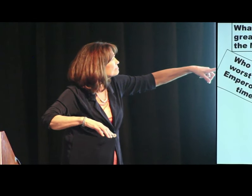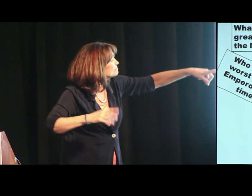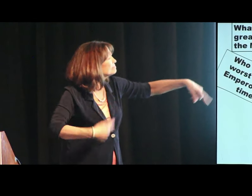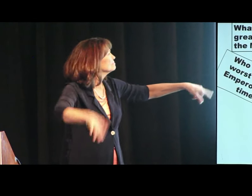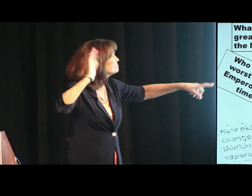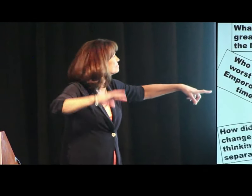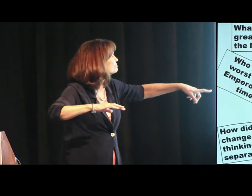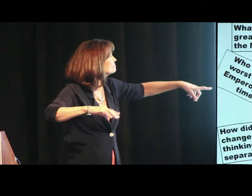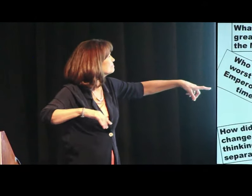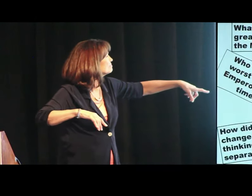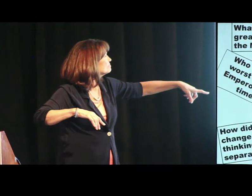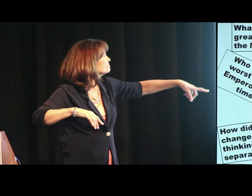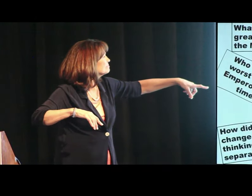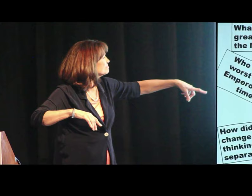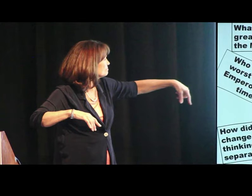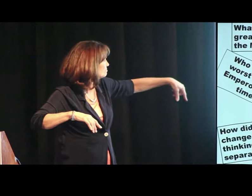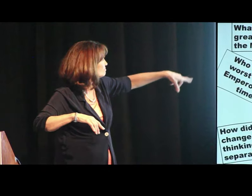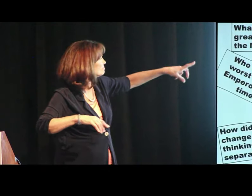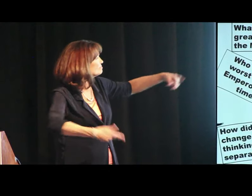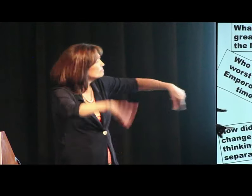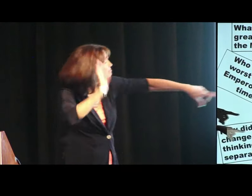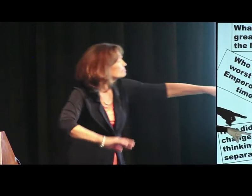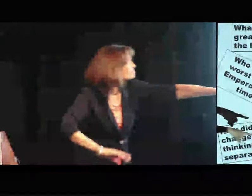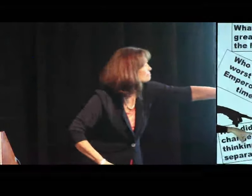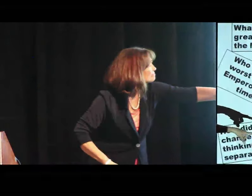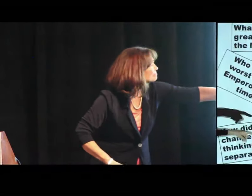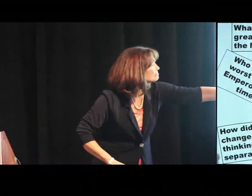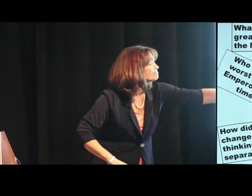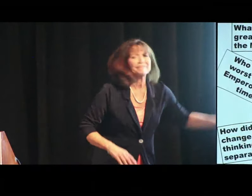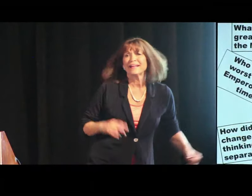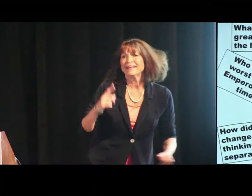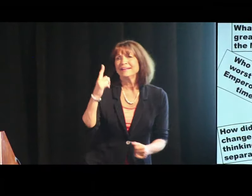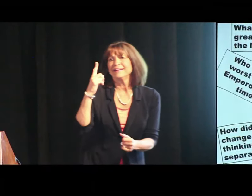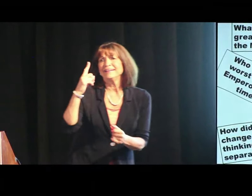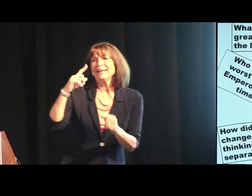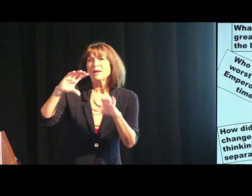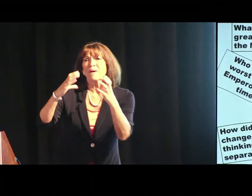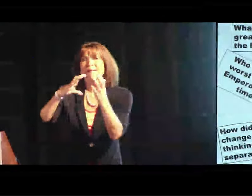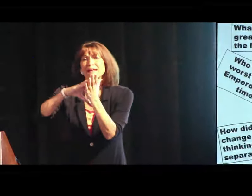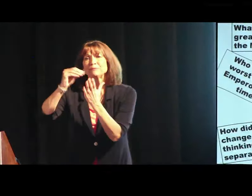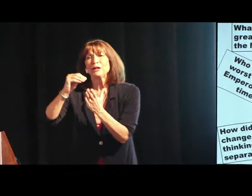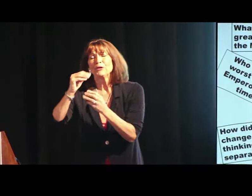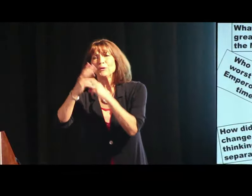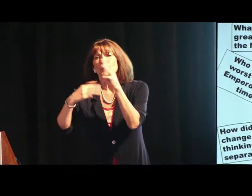How did Truman change our the thinking about the election process? How did the NAACP change Earl Warren’s – You know,